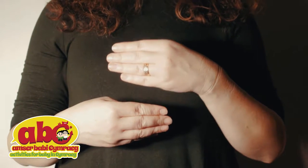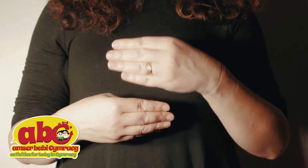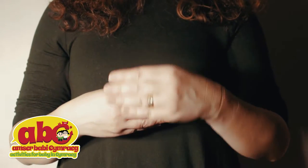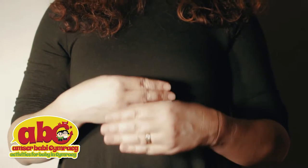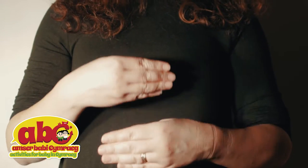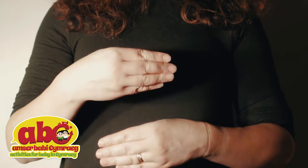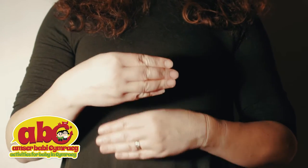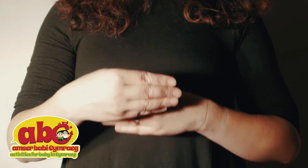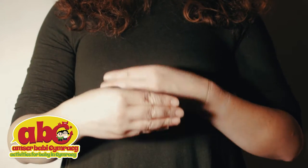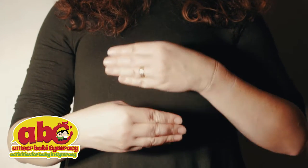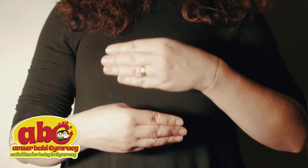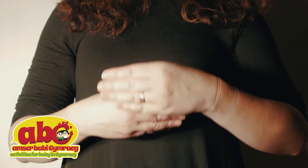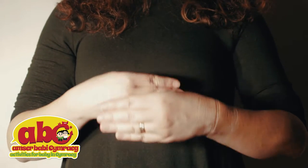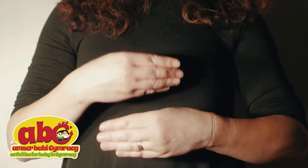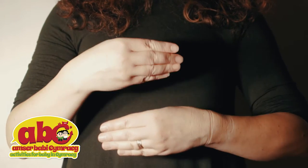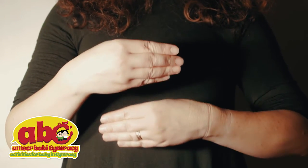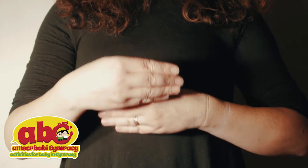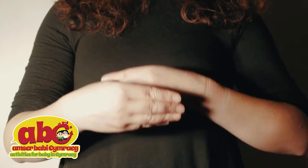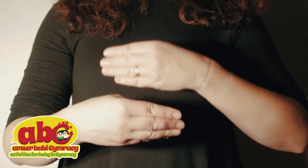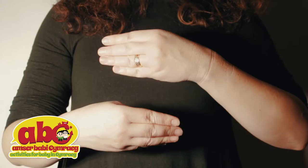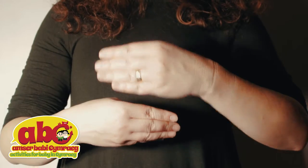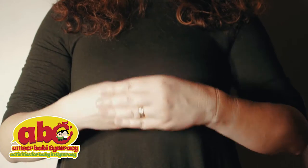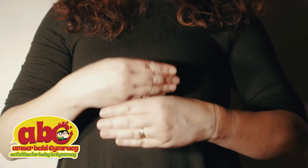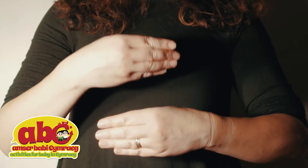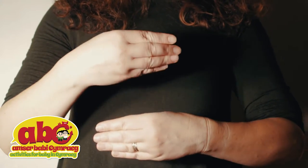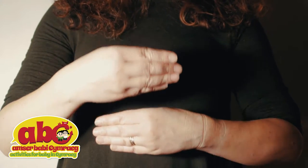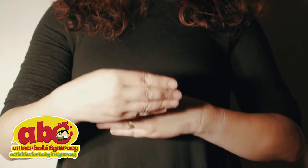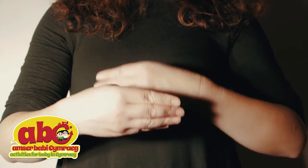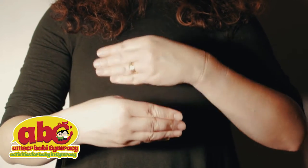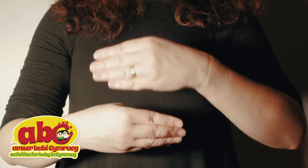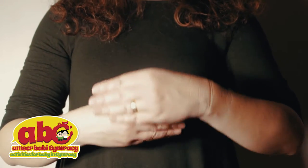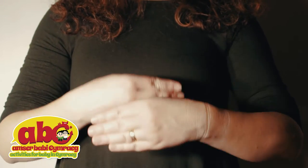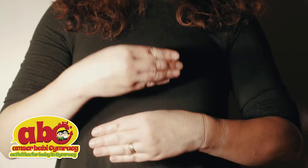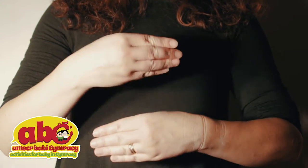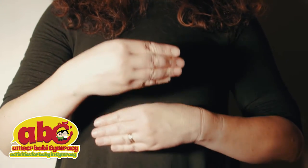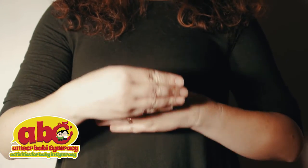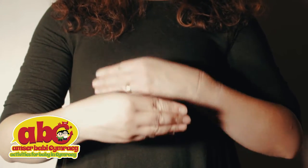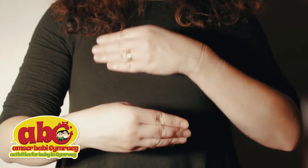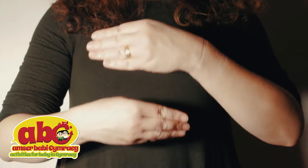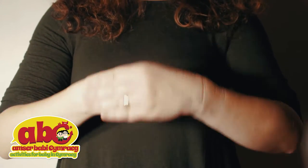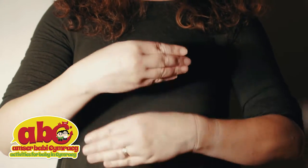Turn our hands Turn